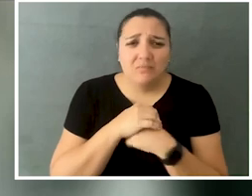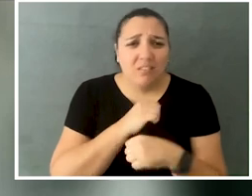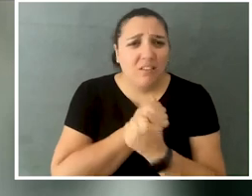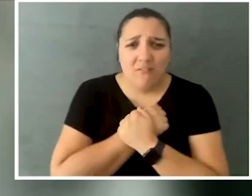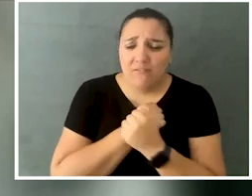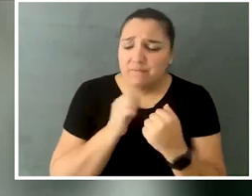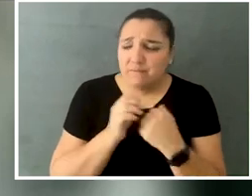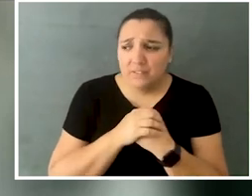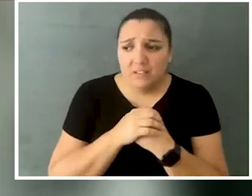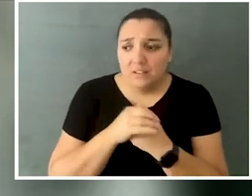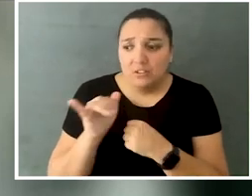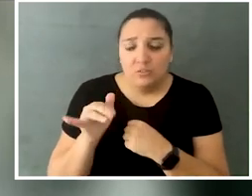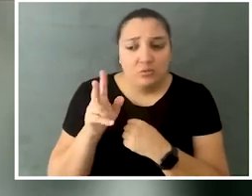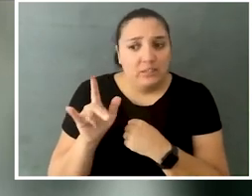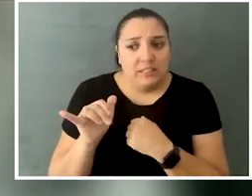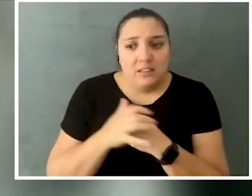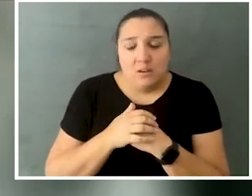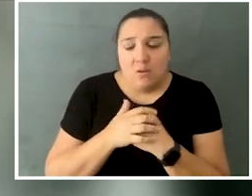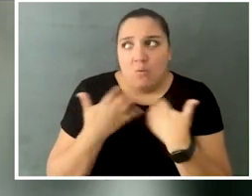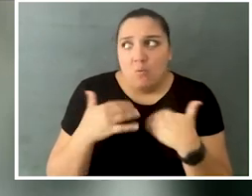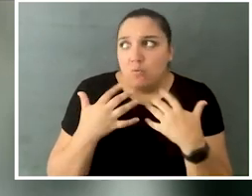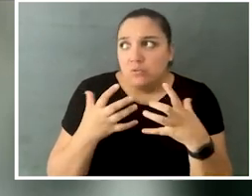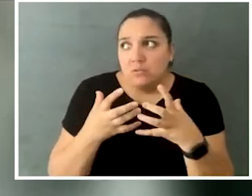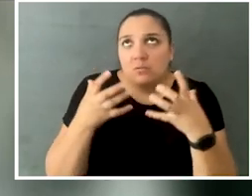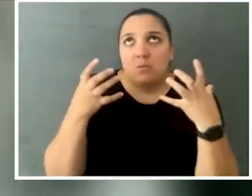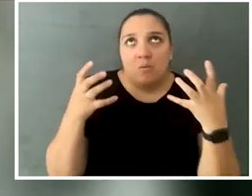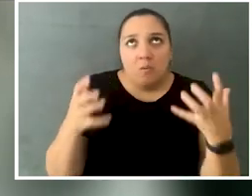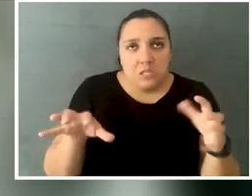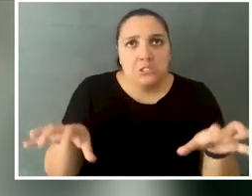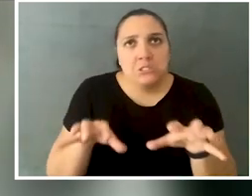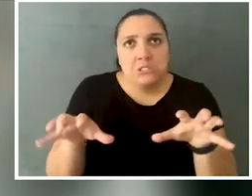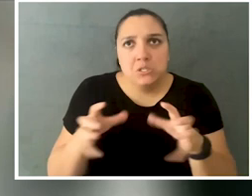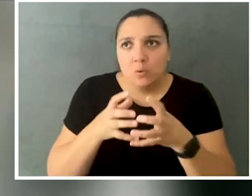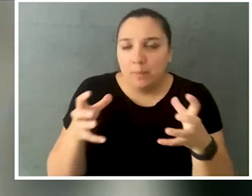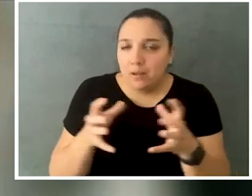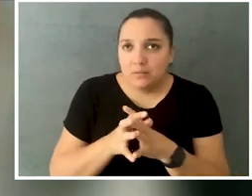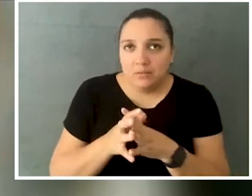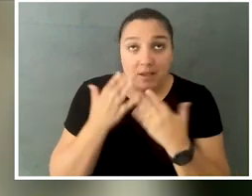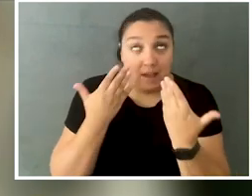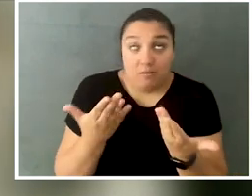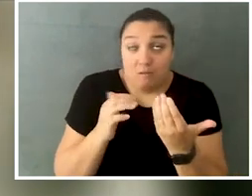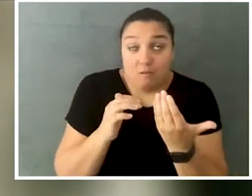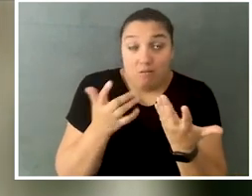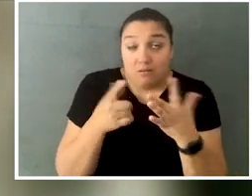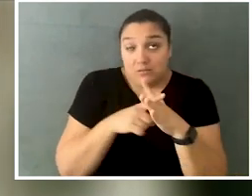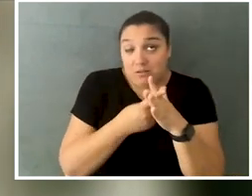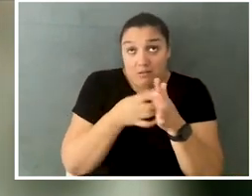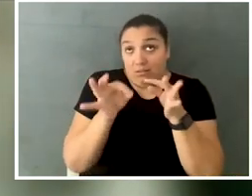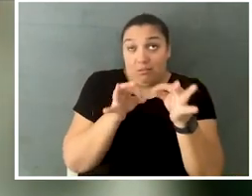Yeah. Judy did so, so much. I don't even know where to begin, but that was just something that I wanted to name,